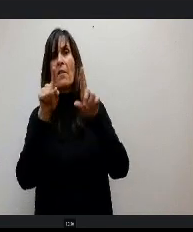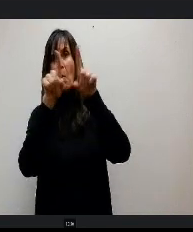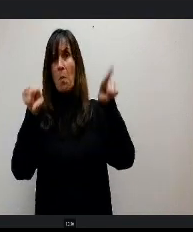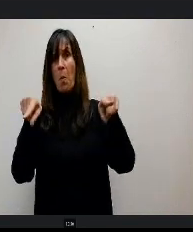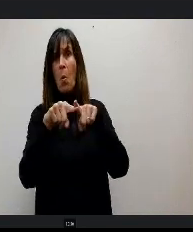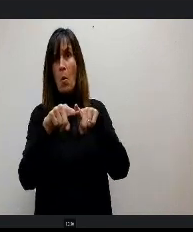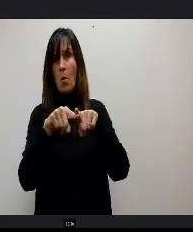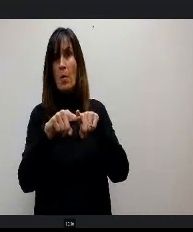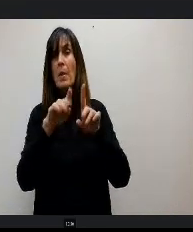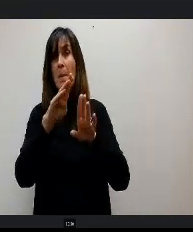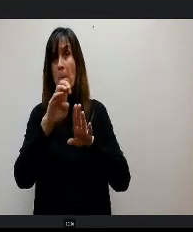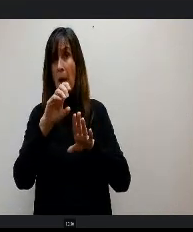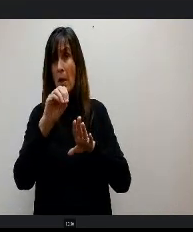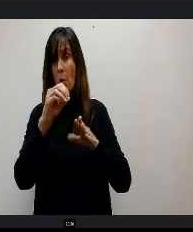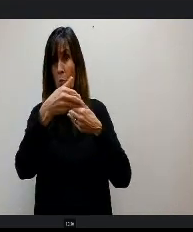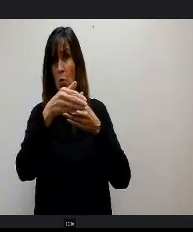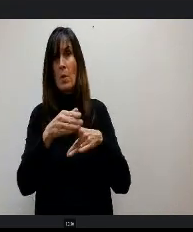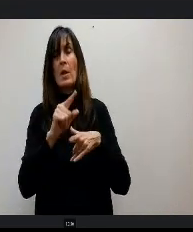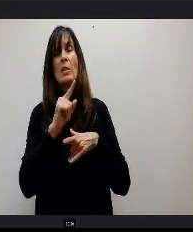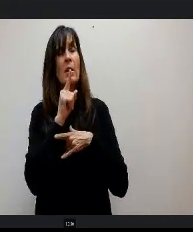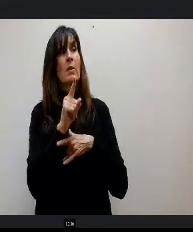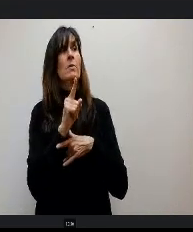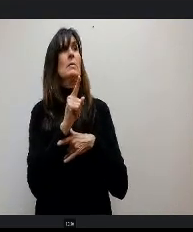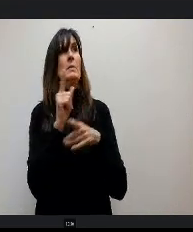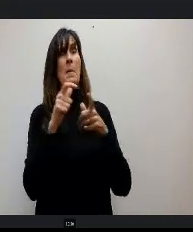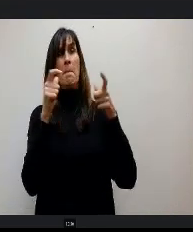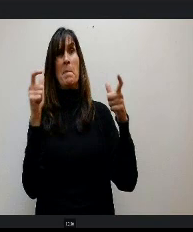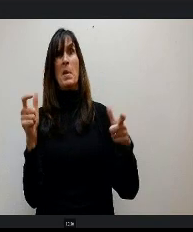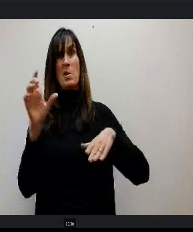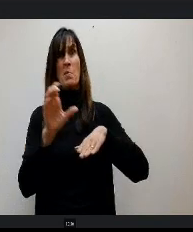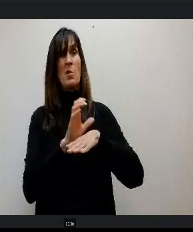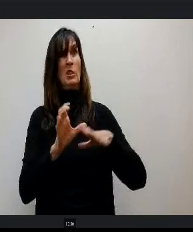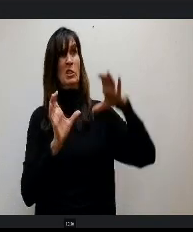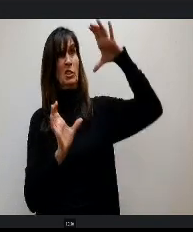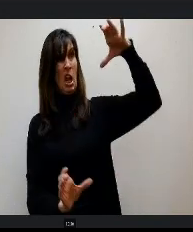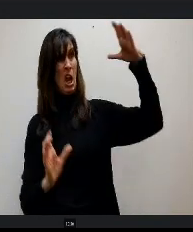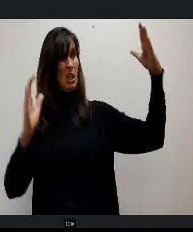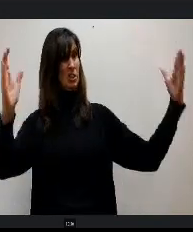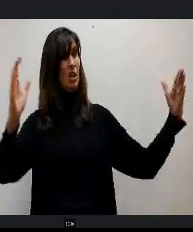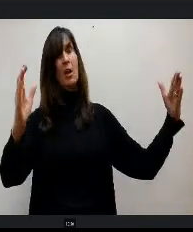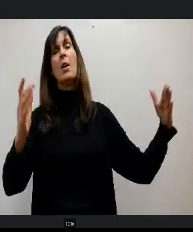it's basically like a super duper big computer and d what they do is they actually take real.